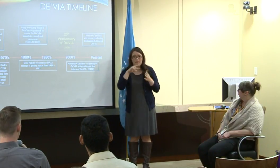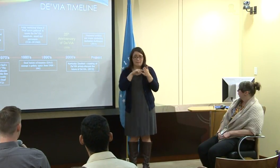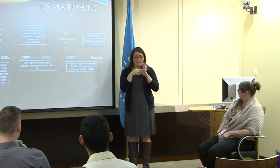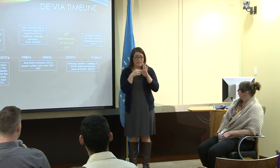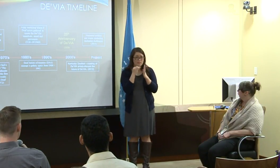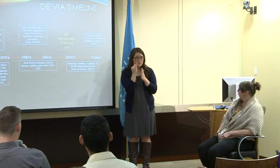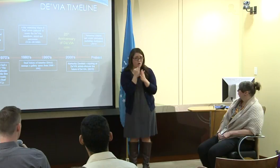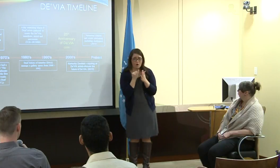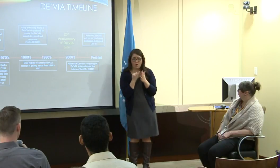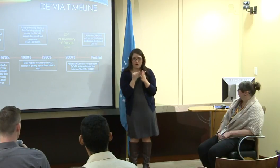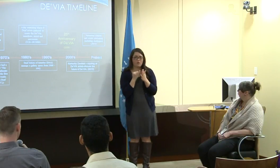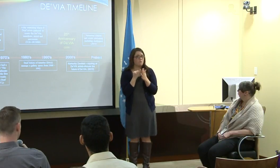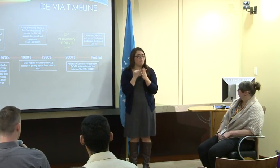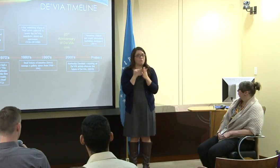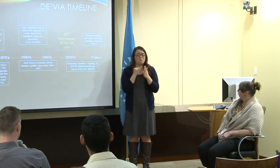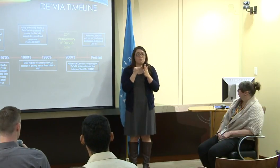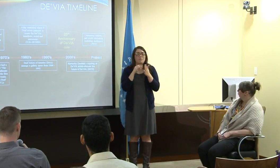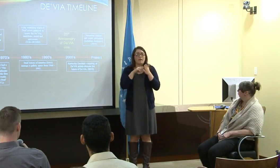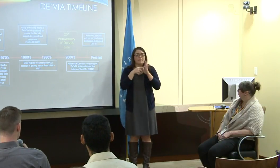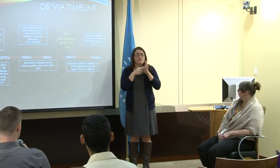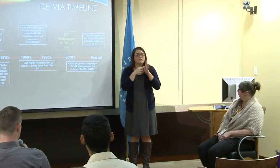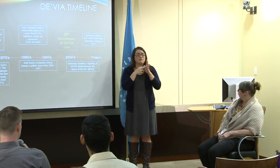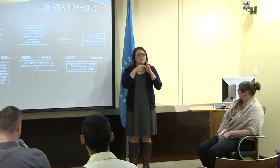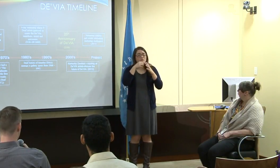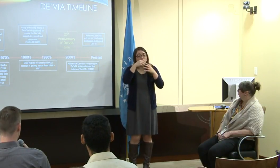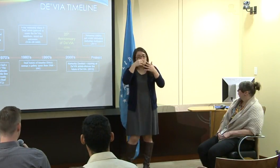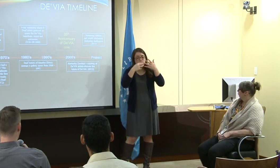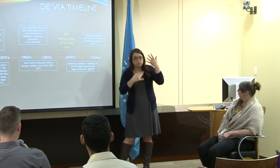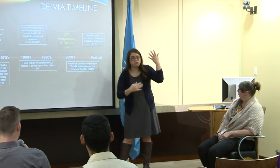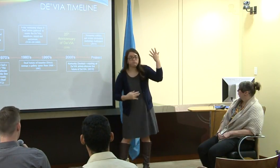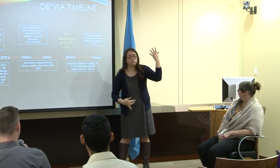and when I saw De'VIA, I didn't really know what it meant